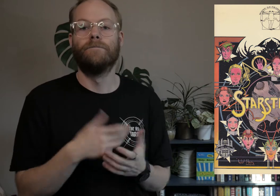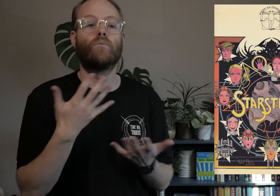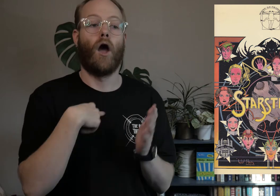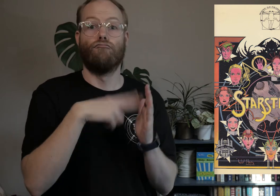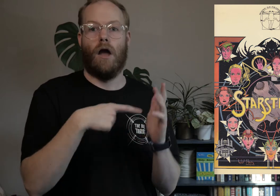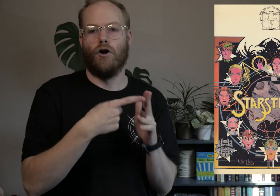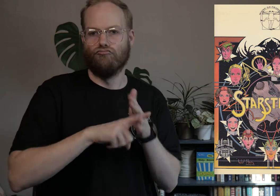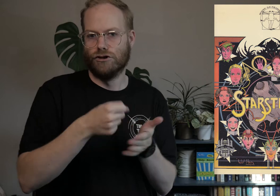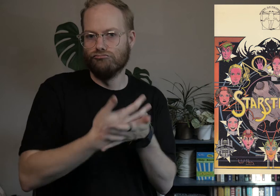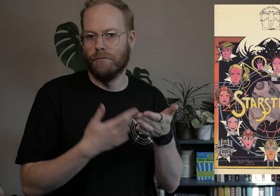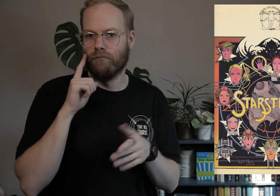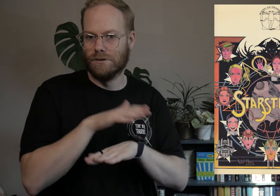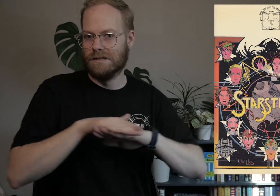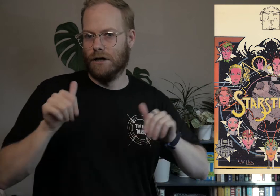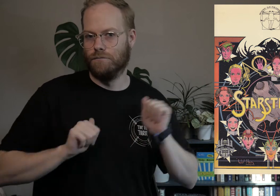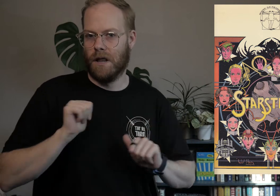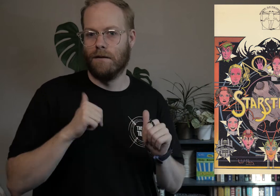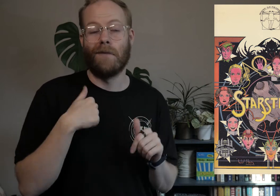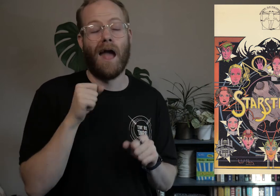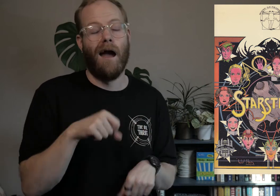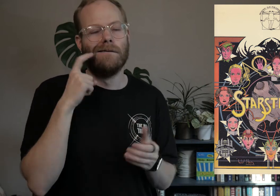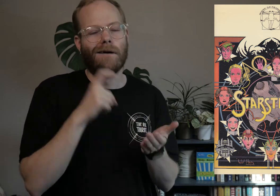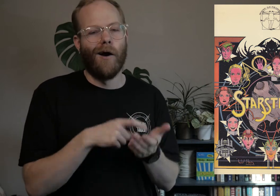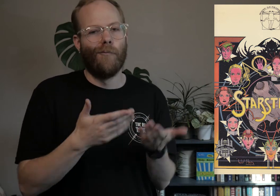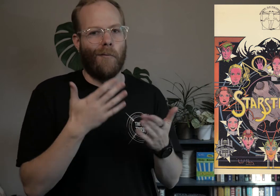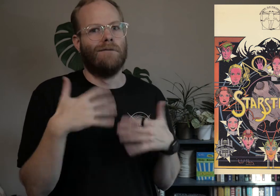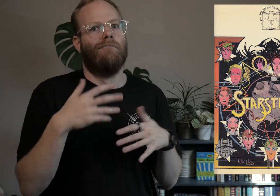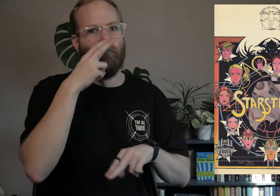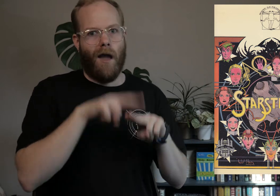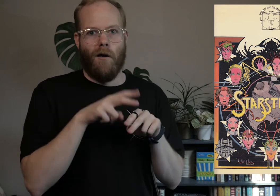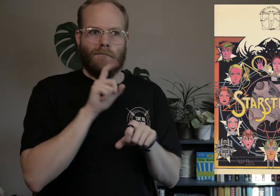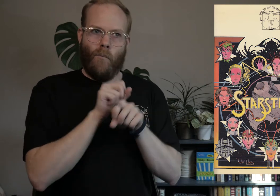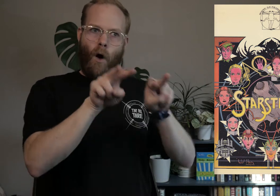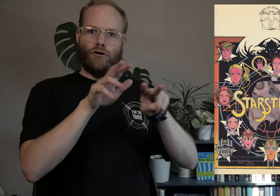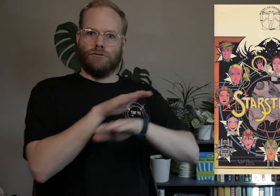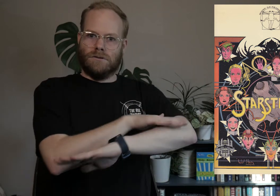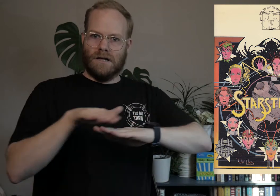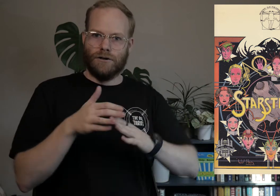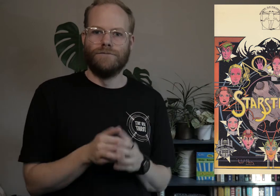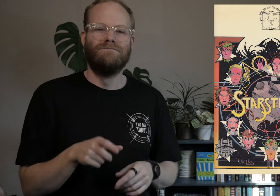What I read is the original script for the stage play, and I can tell this was probably very fun to actually watch on stage.